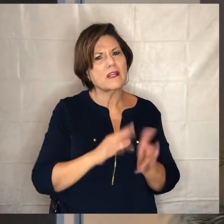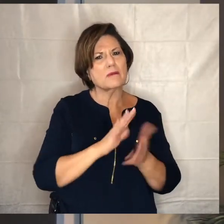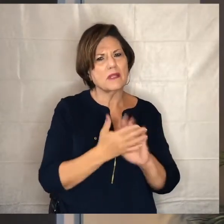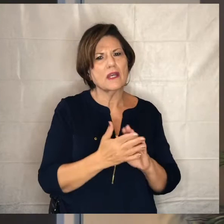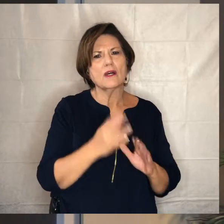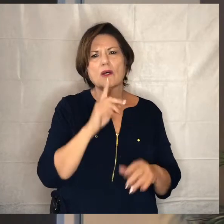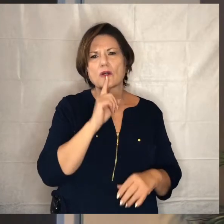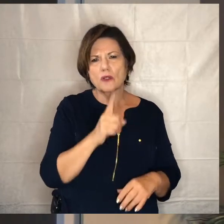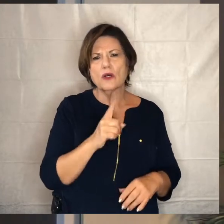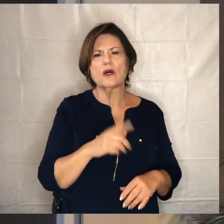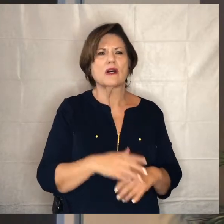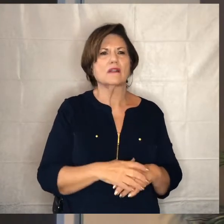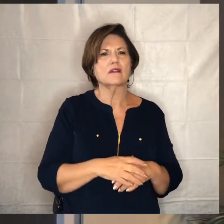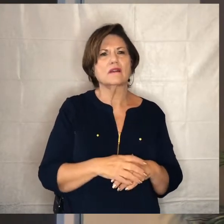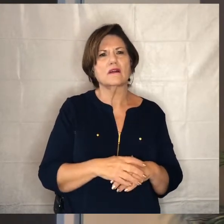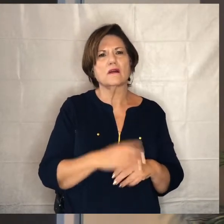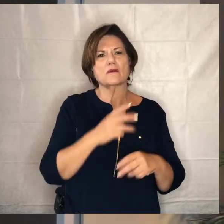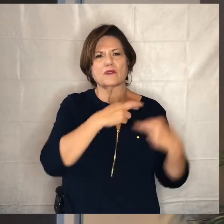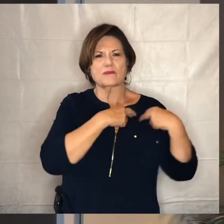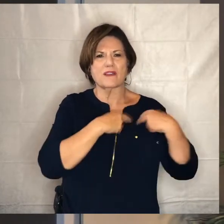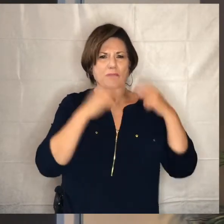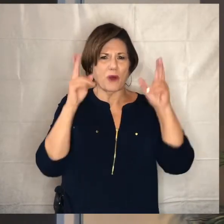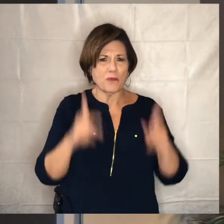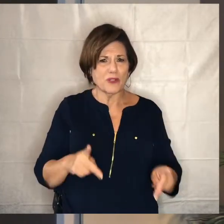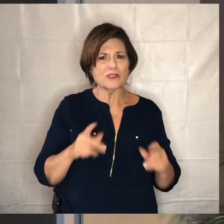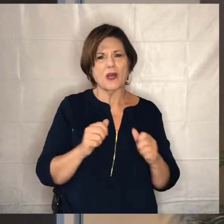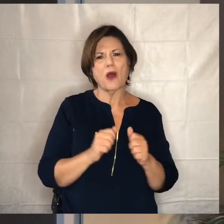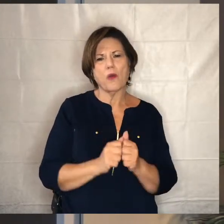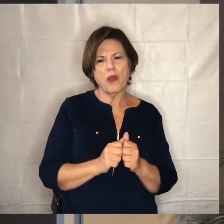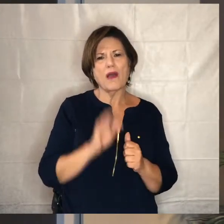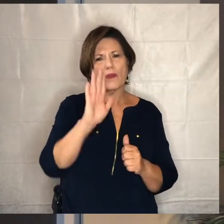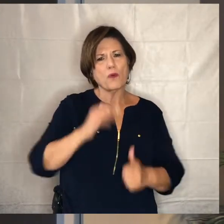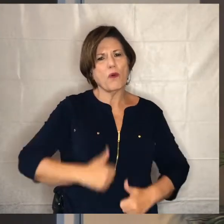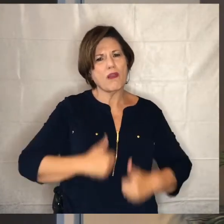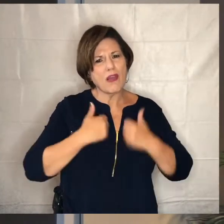of your life and so we um sit together